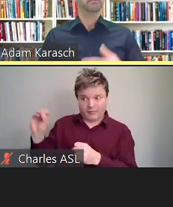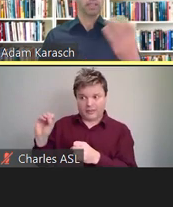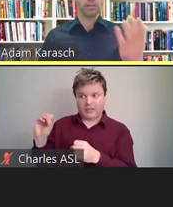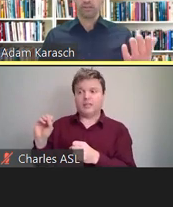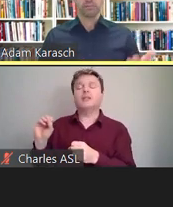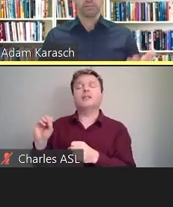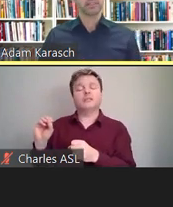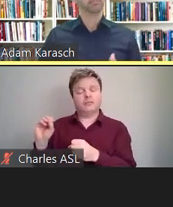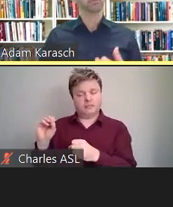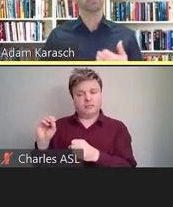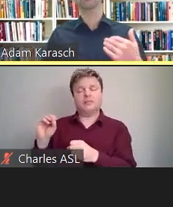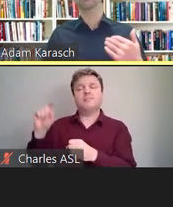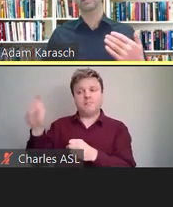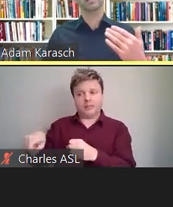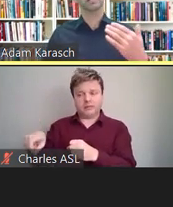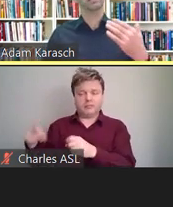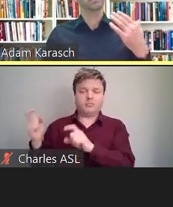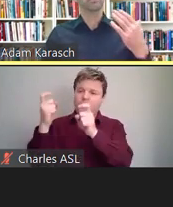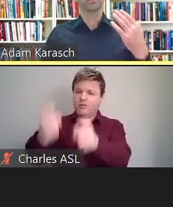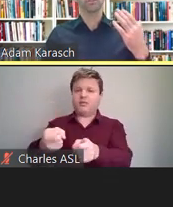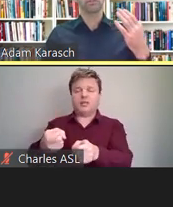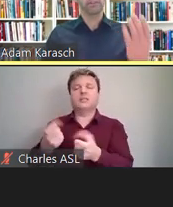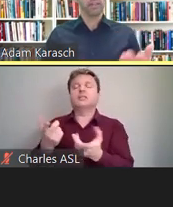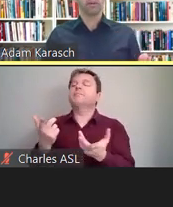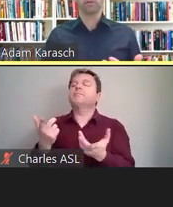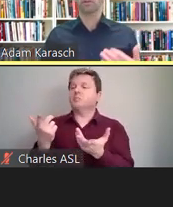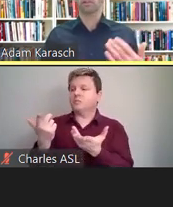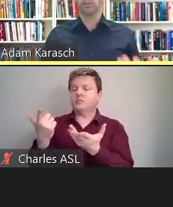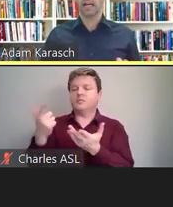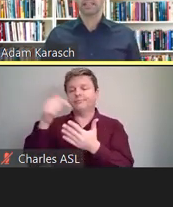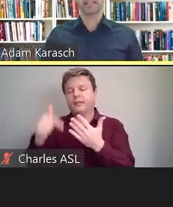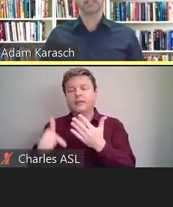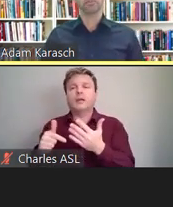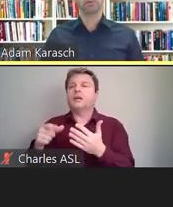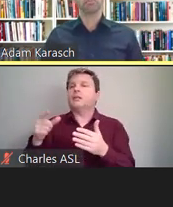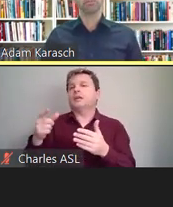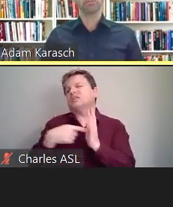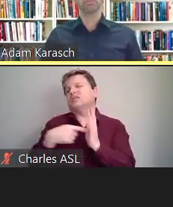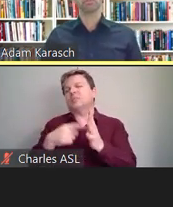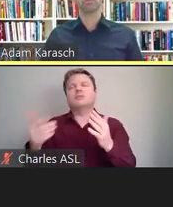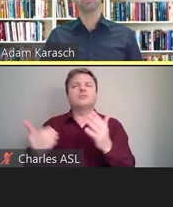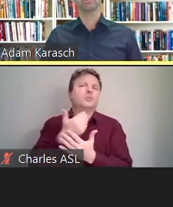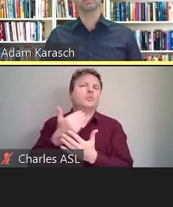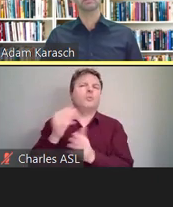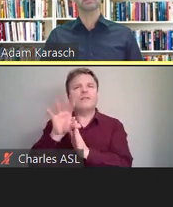and here are some examples-- for any new video or audio content that's being produced or posted